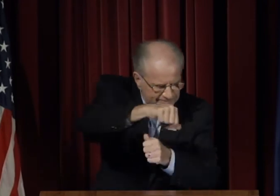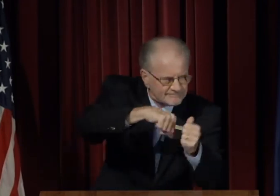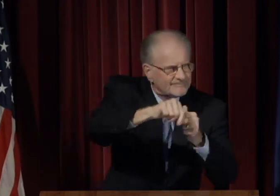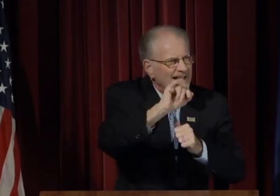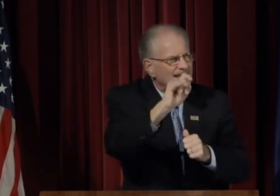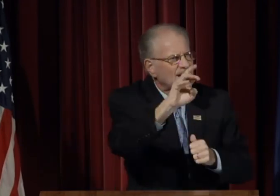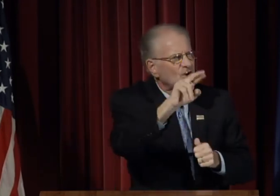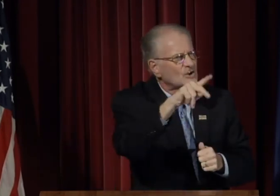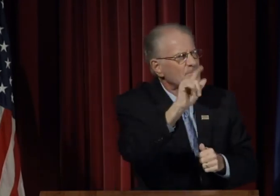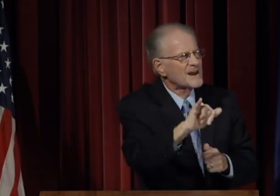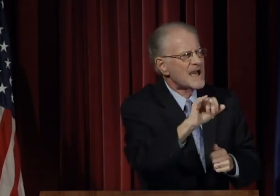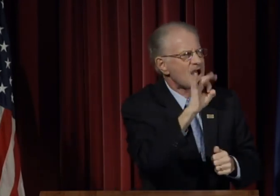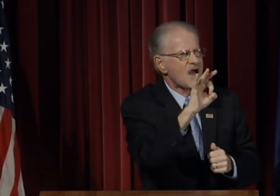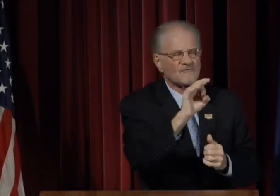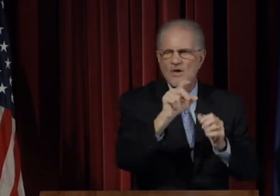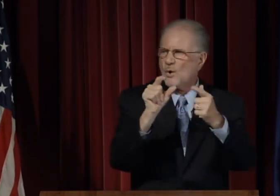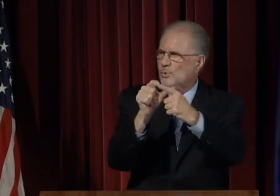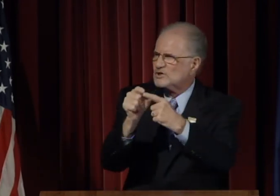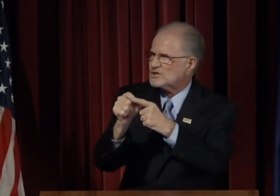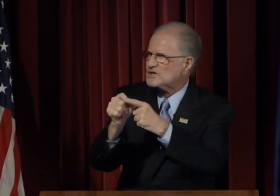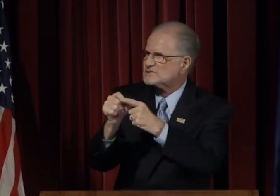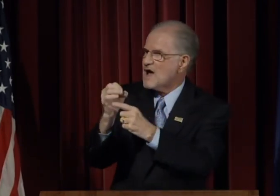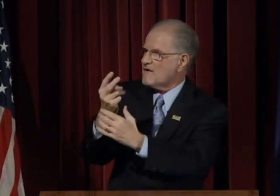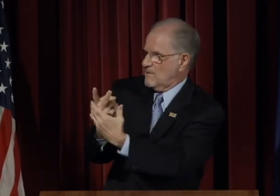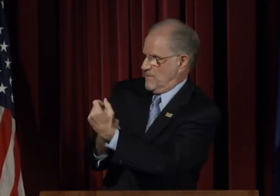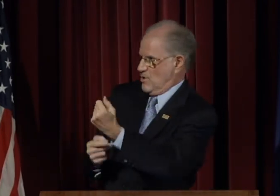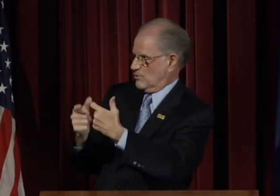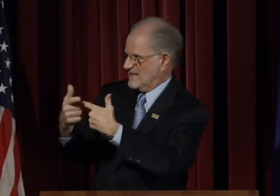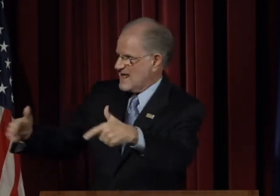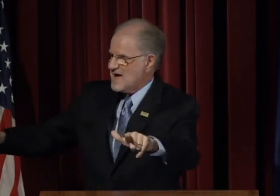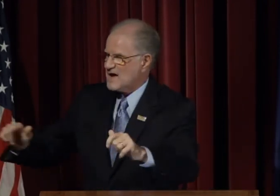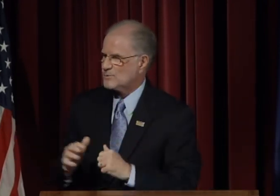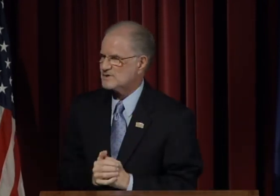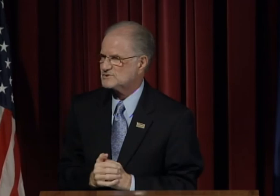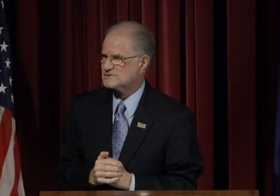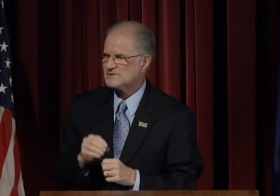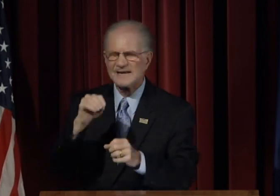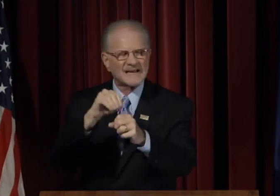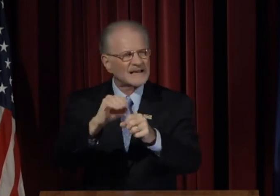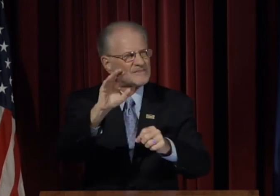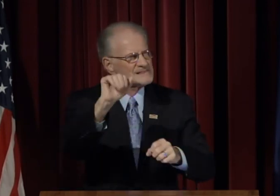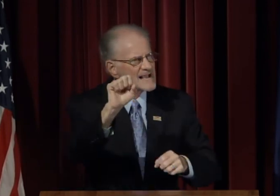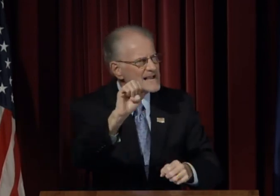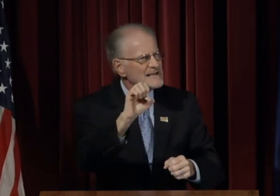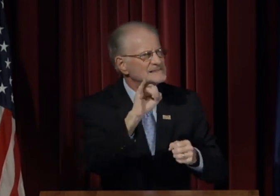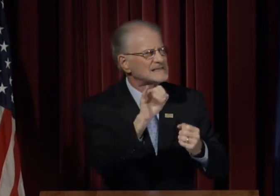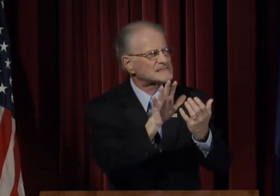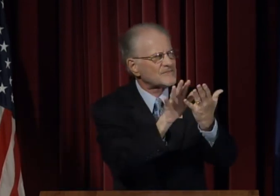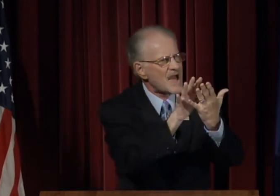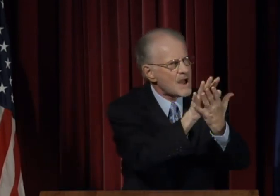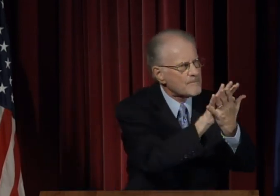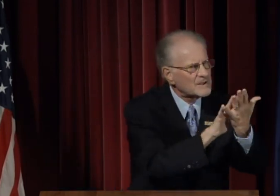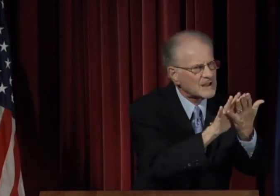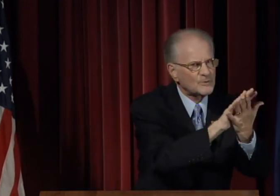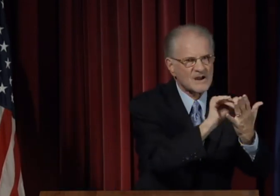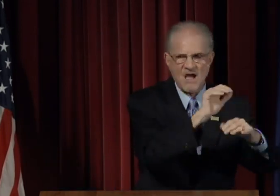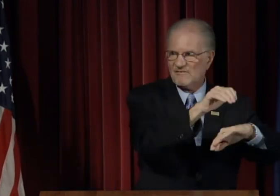I love the interplay of the words in both languages. In this case it is the ambiguity of the English